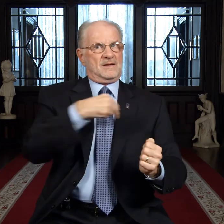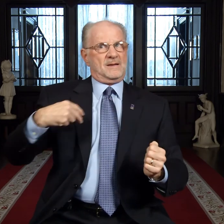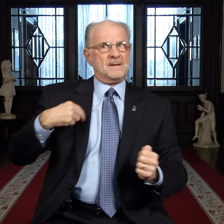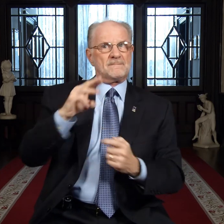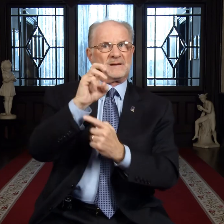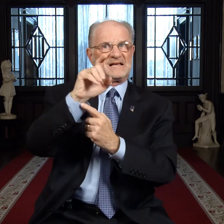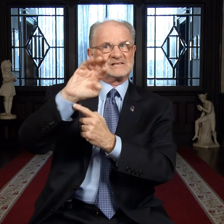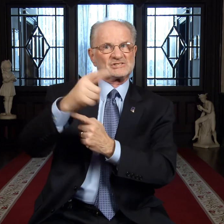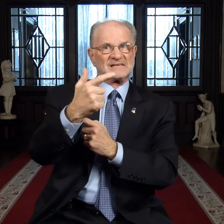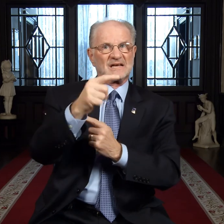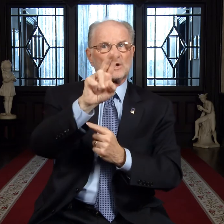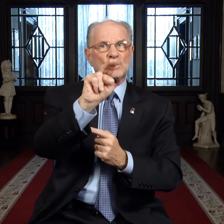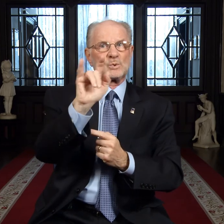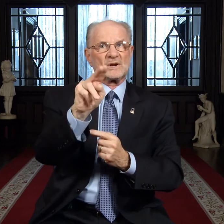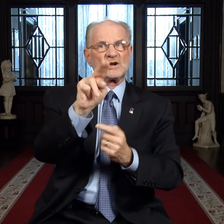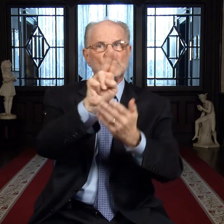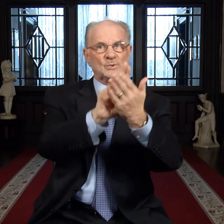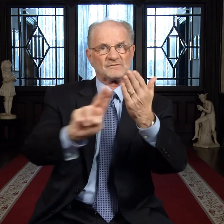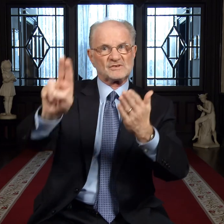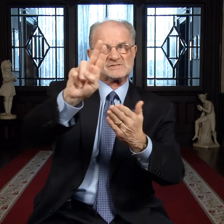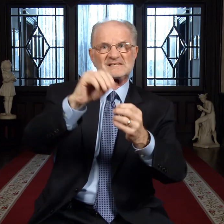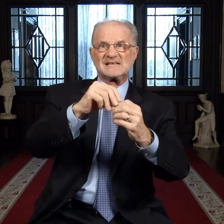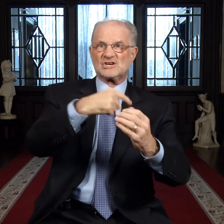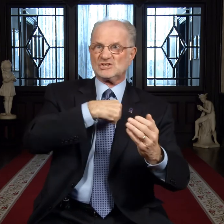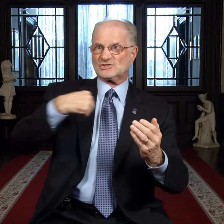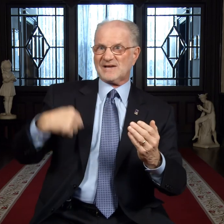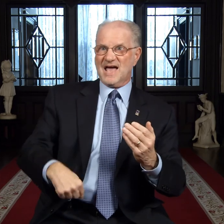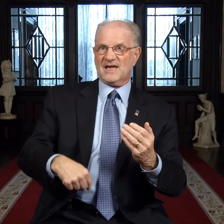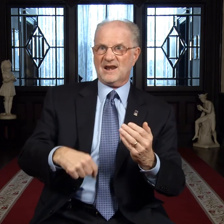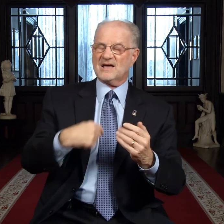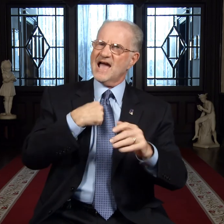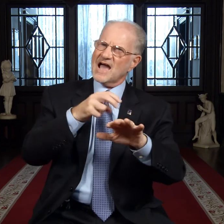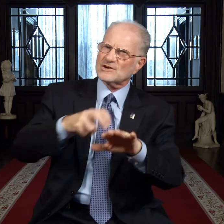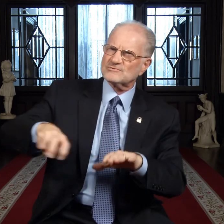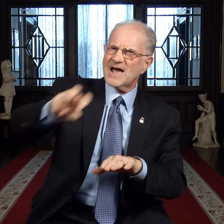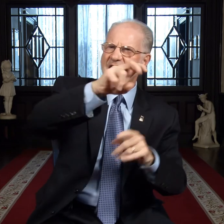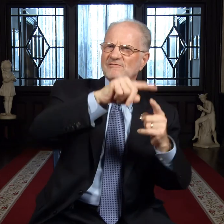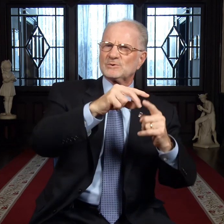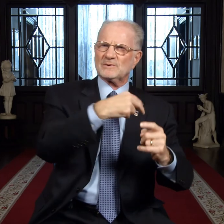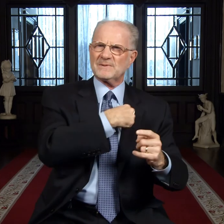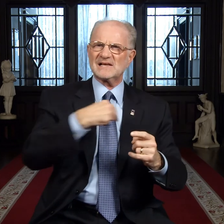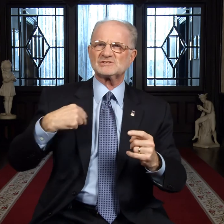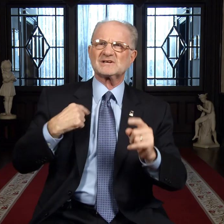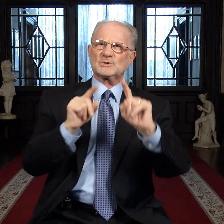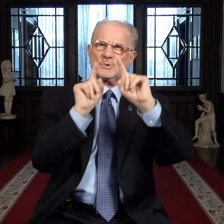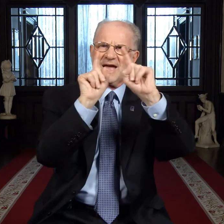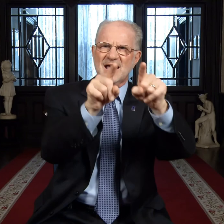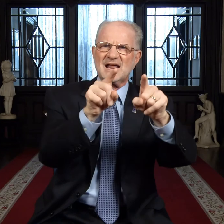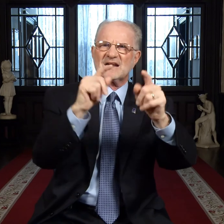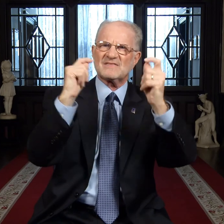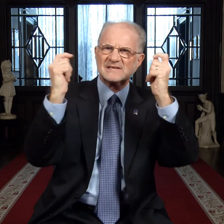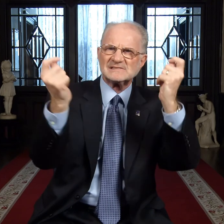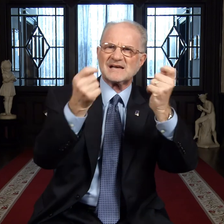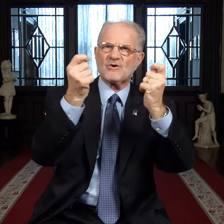Beijing Union University in China. I traveled to Beijing to attend a ceremony